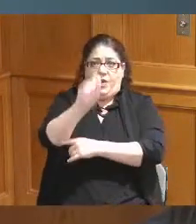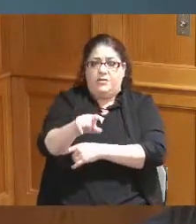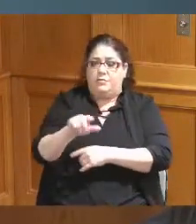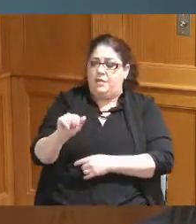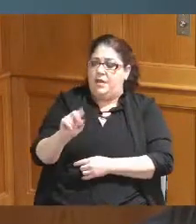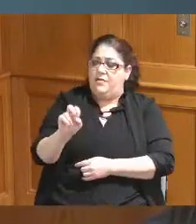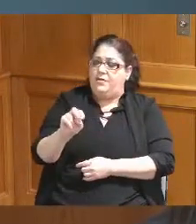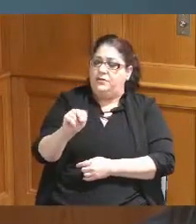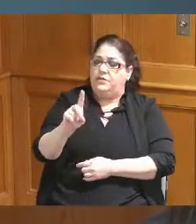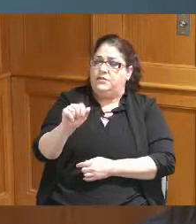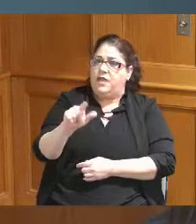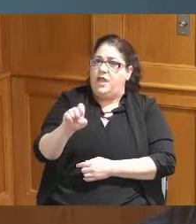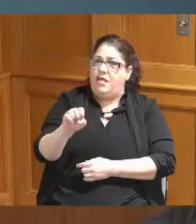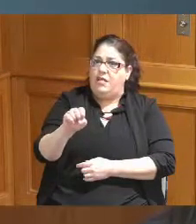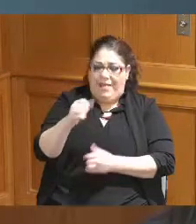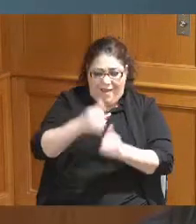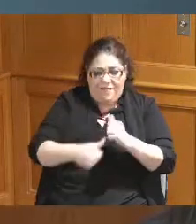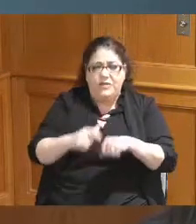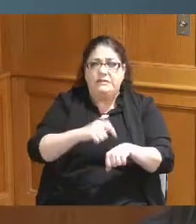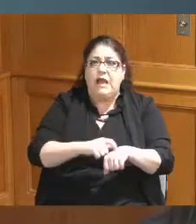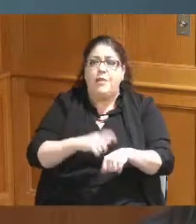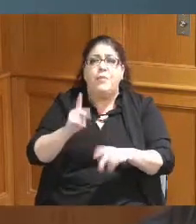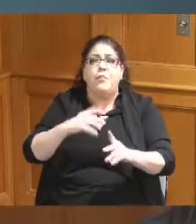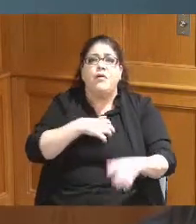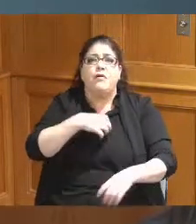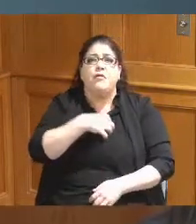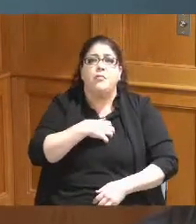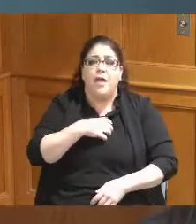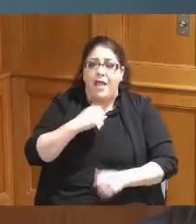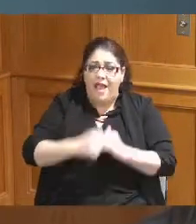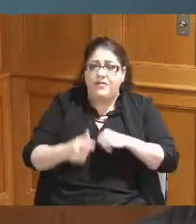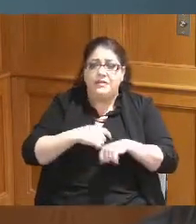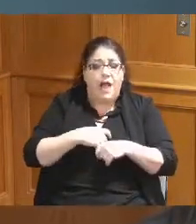people say how are they expect every time I look up it's a bulldozer out here and